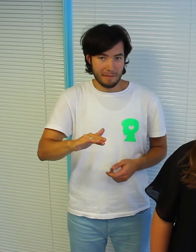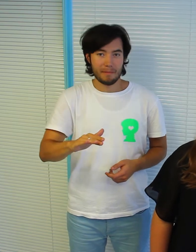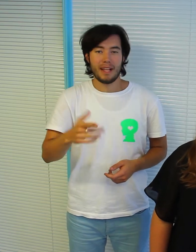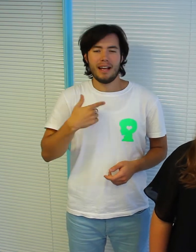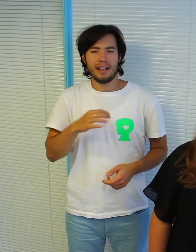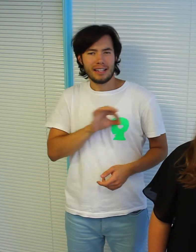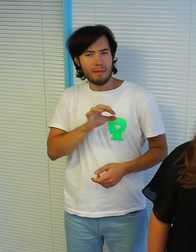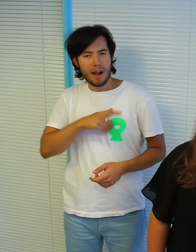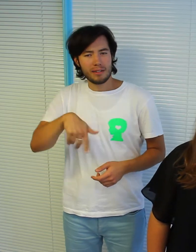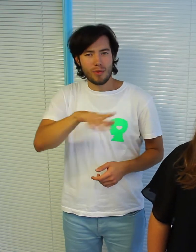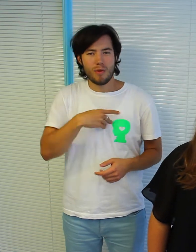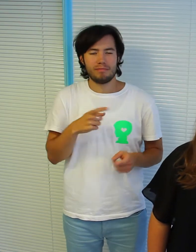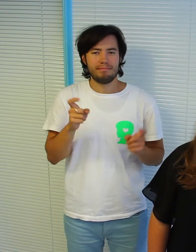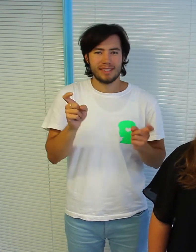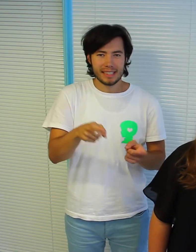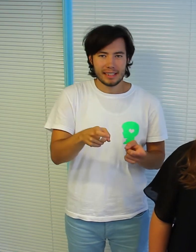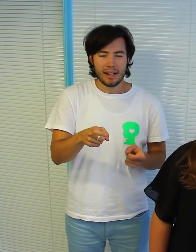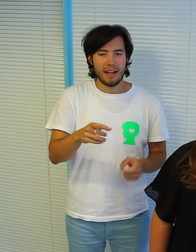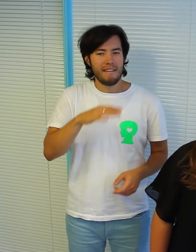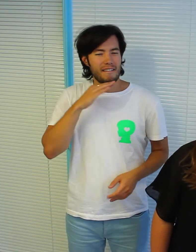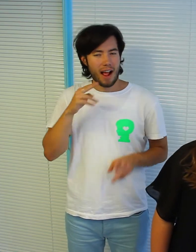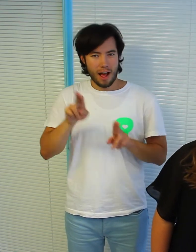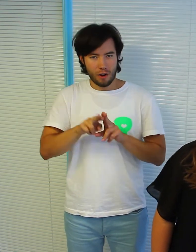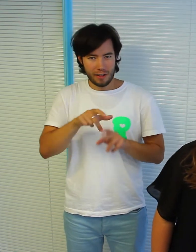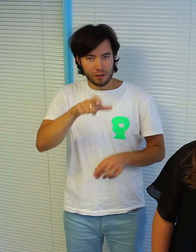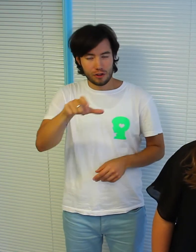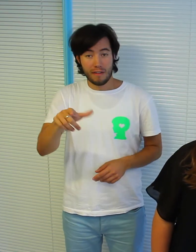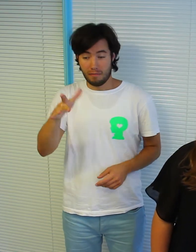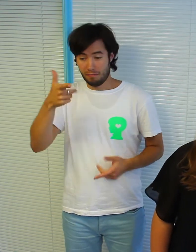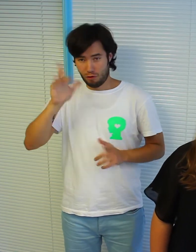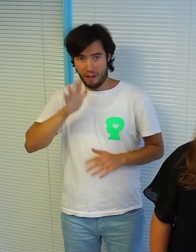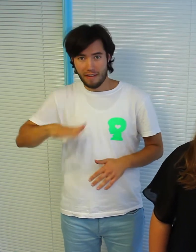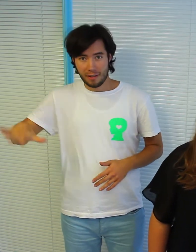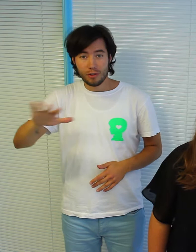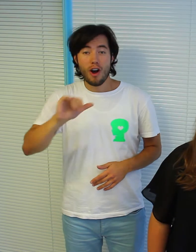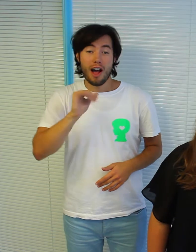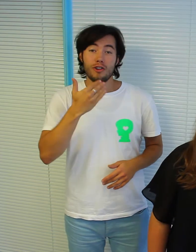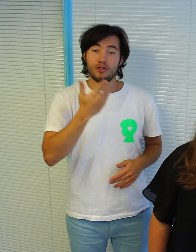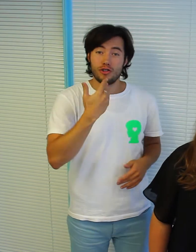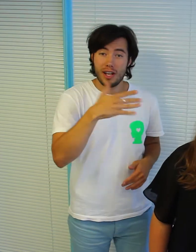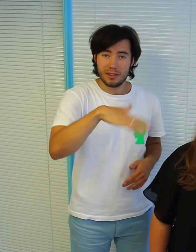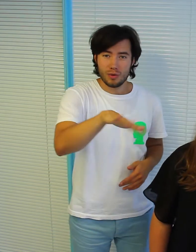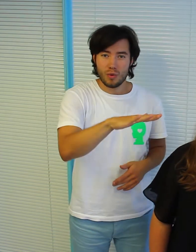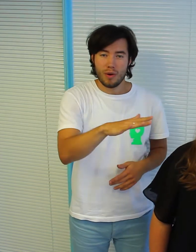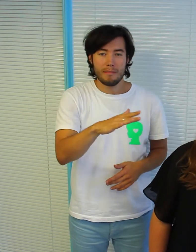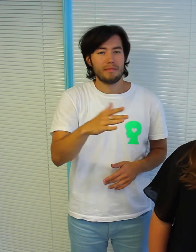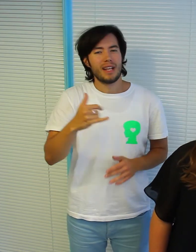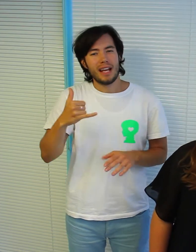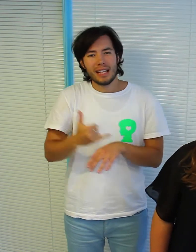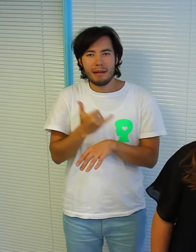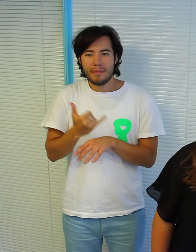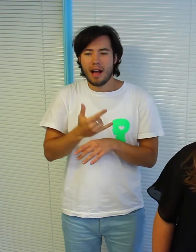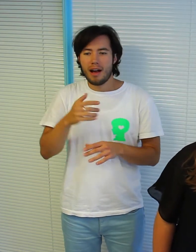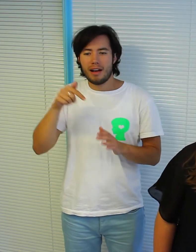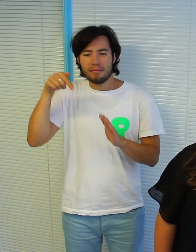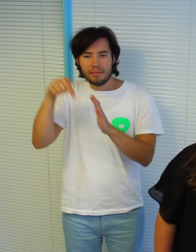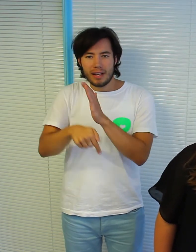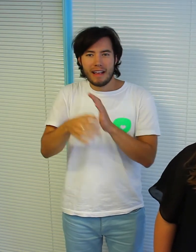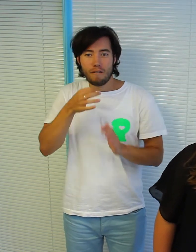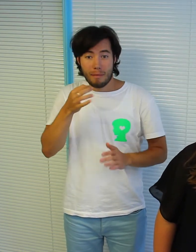we have found out that many deaf children' parents living in Slovakia and Czechia do not have necessary information and do not feel the support of the community.